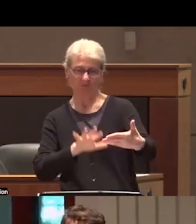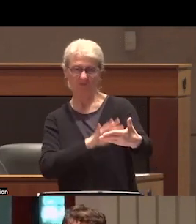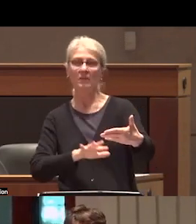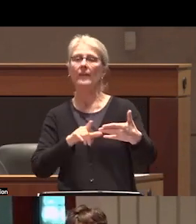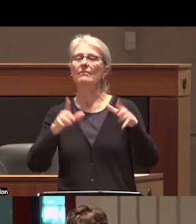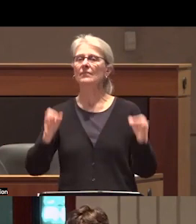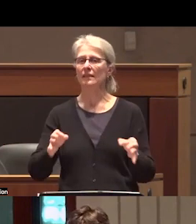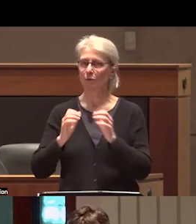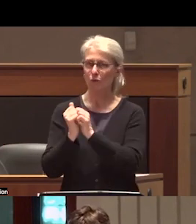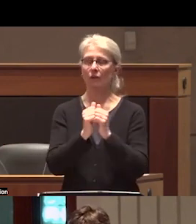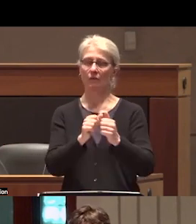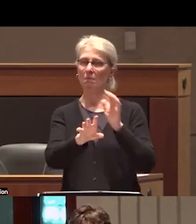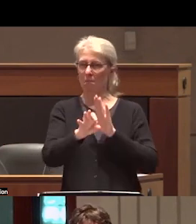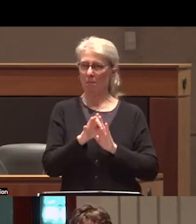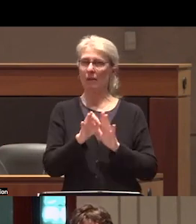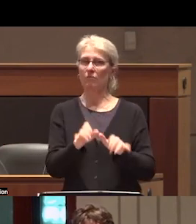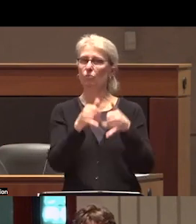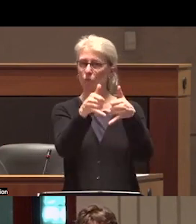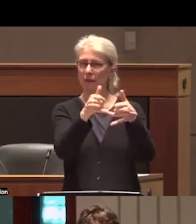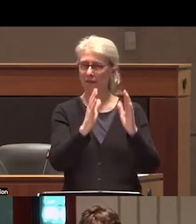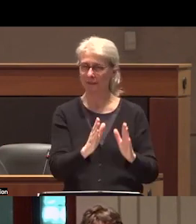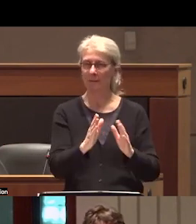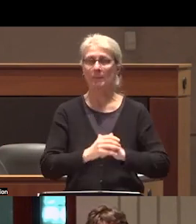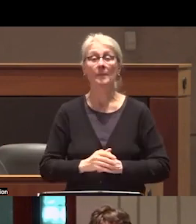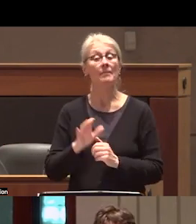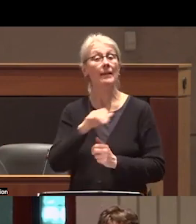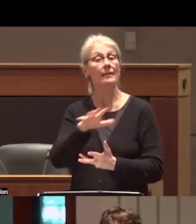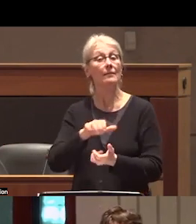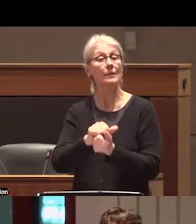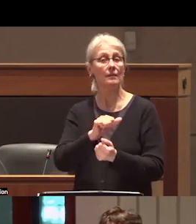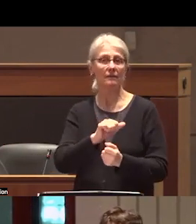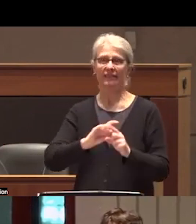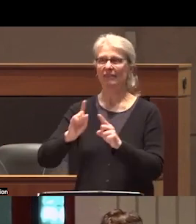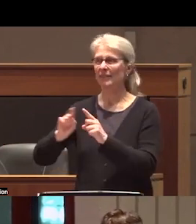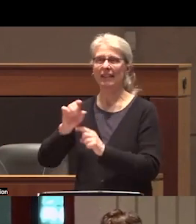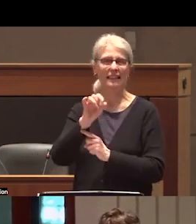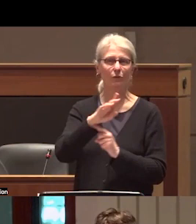decision the committee is meant to be broadly representative of the SFU Community Committee